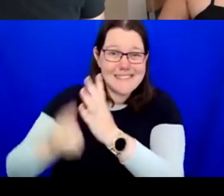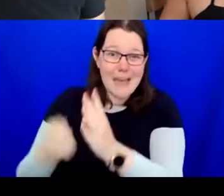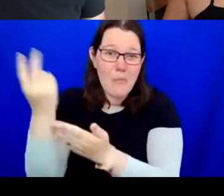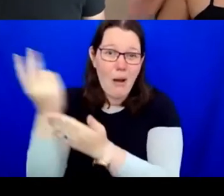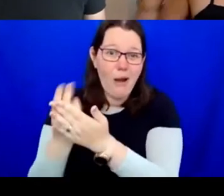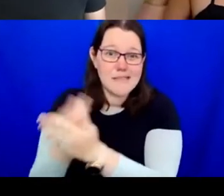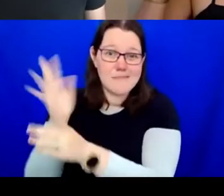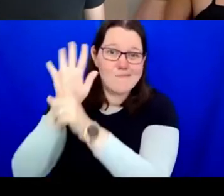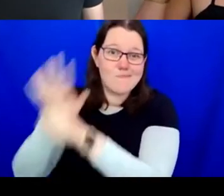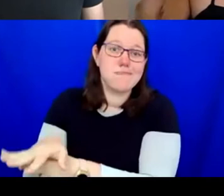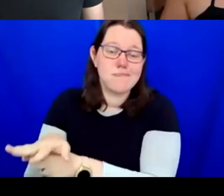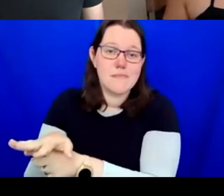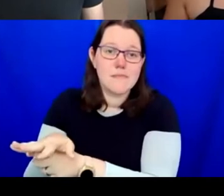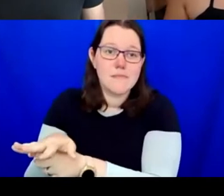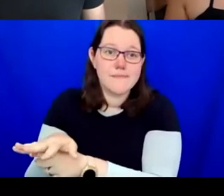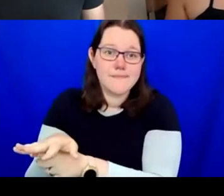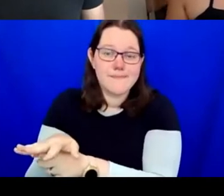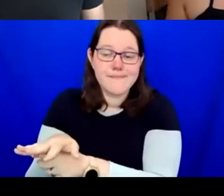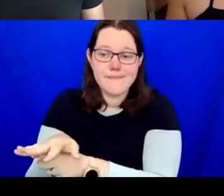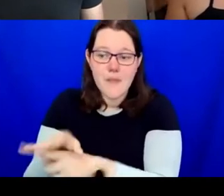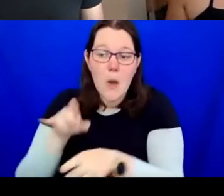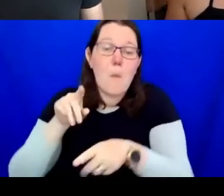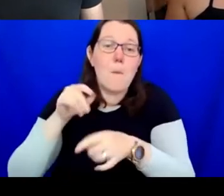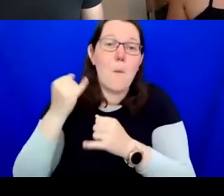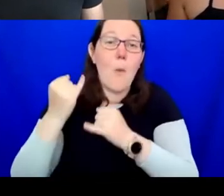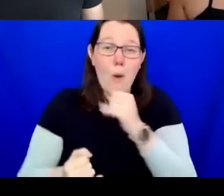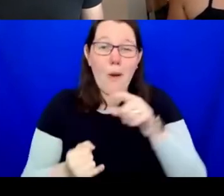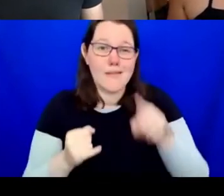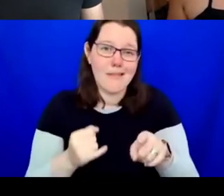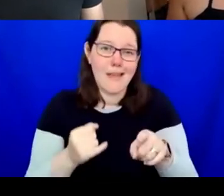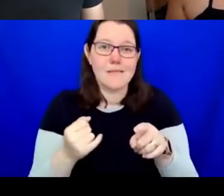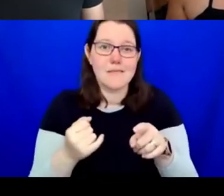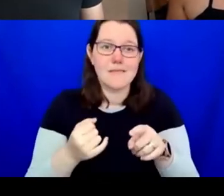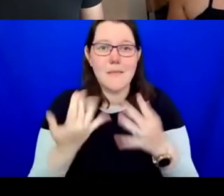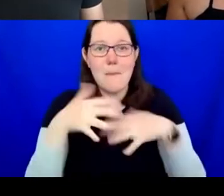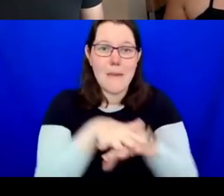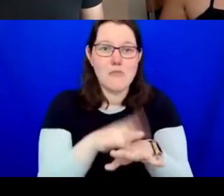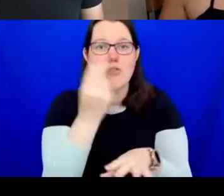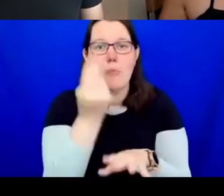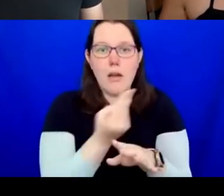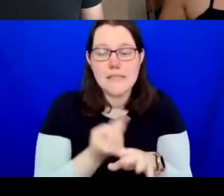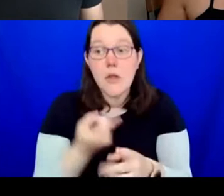We need to take action. We need to prioritise disabled artists, not always through the guise